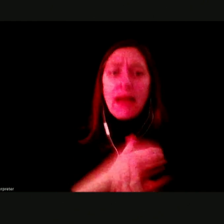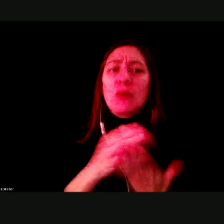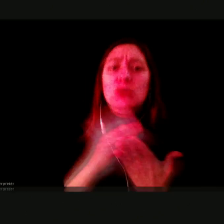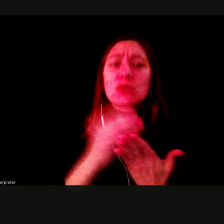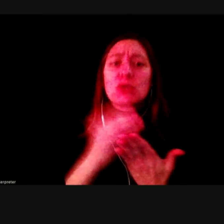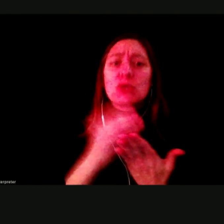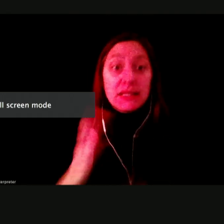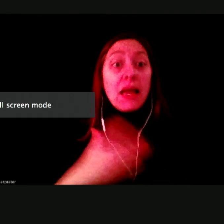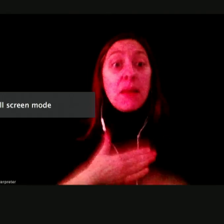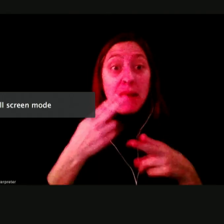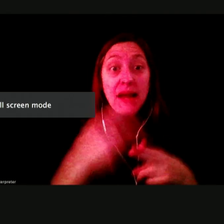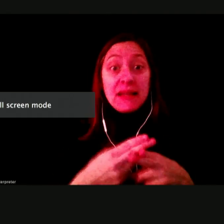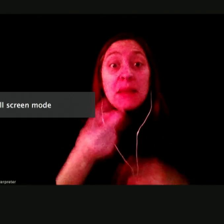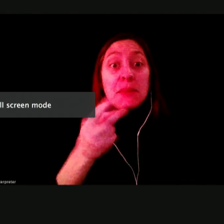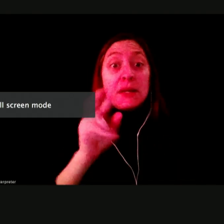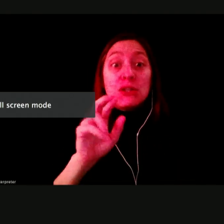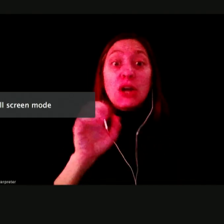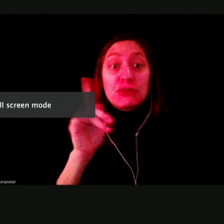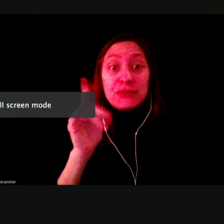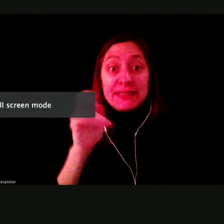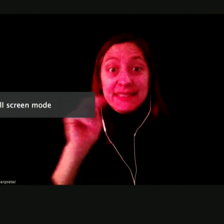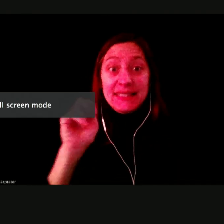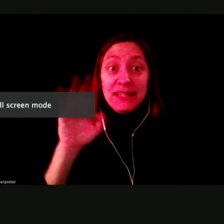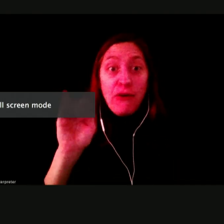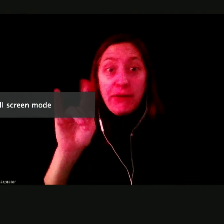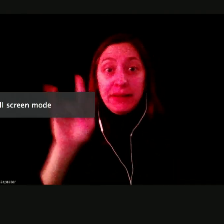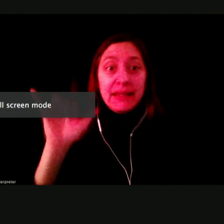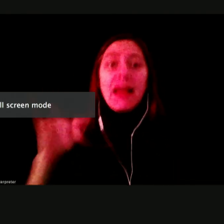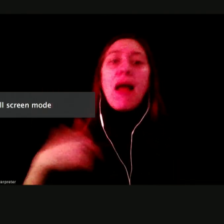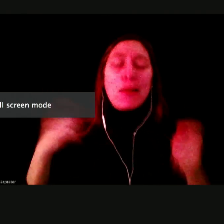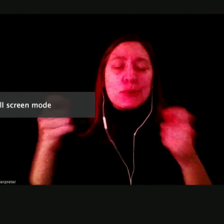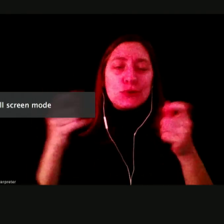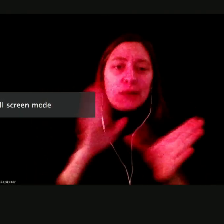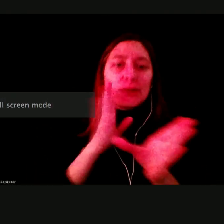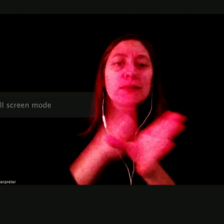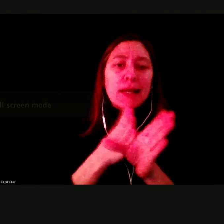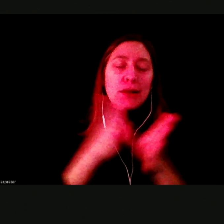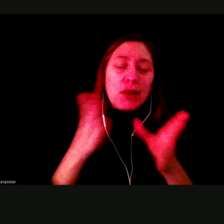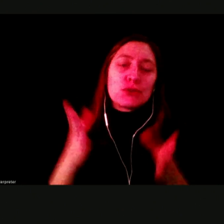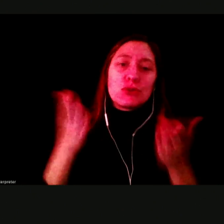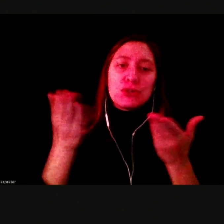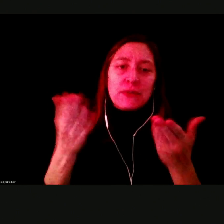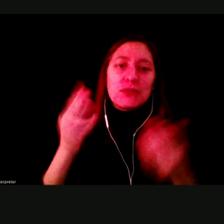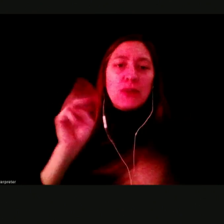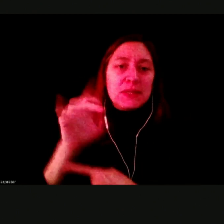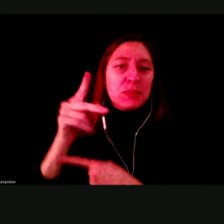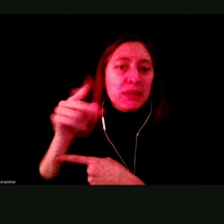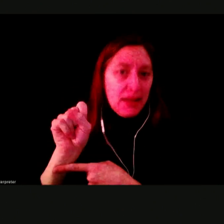MY NAME IS DOCTOR CHRISTINA CONNOLLY AND I'M THE DIRECTOR OF PSYCHOLOGICAL SERVICES FOR THE MONGERING COUNTY PUBLIC SCHOOLS.